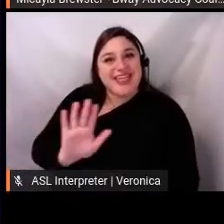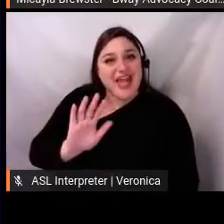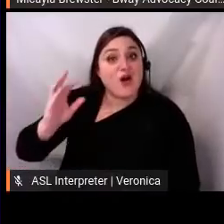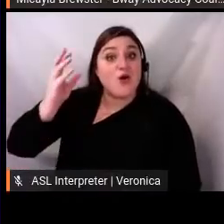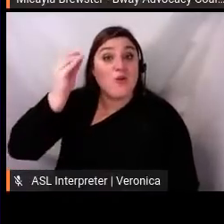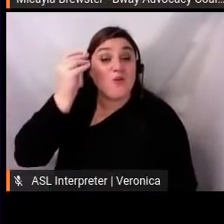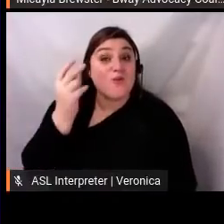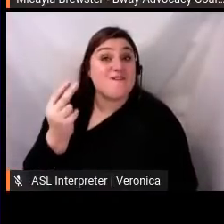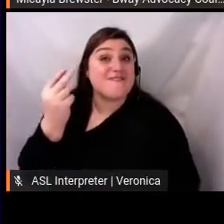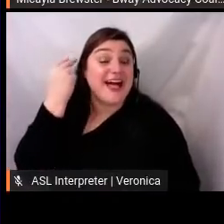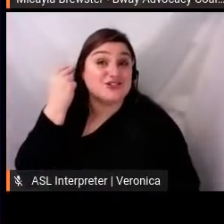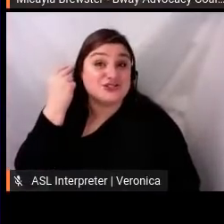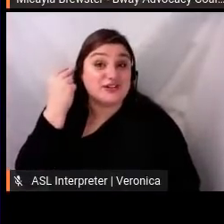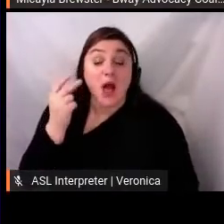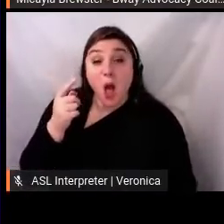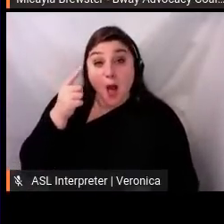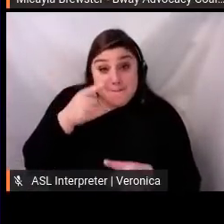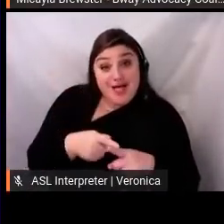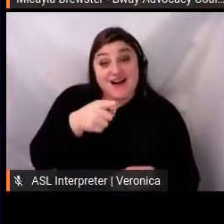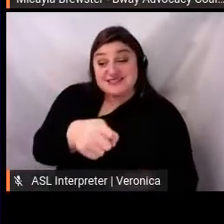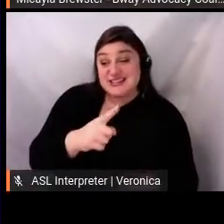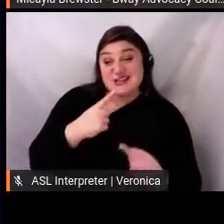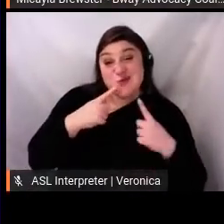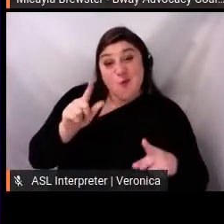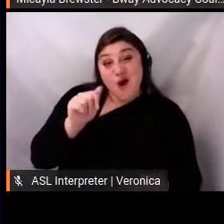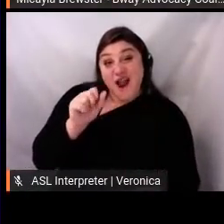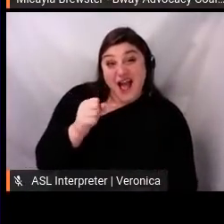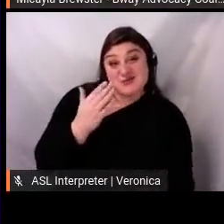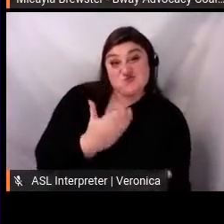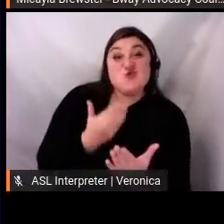that our attendees were walking away with the tools that they needed